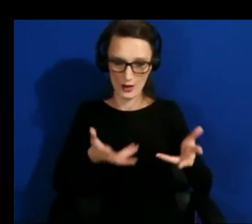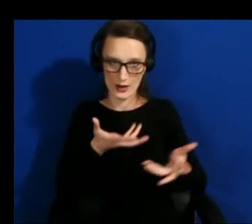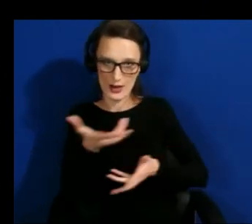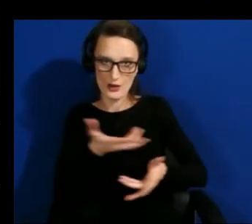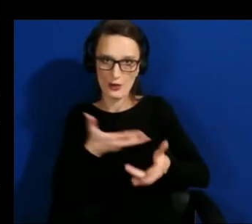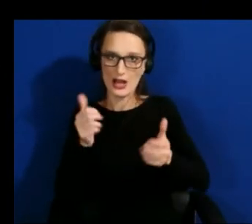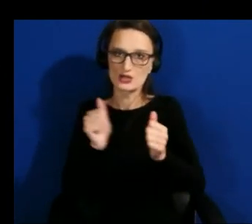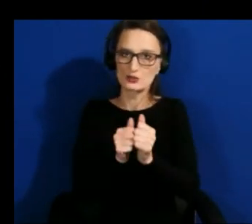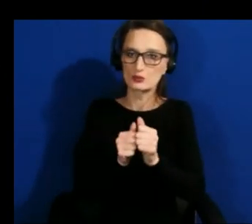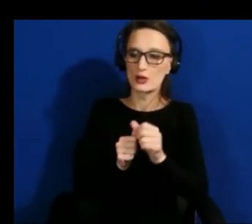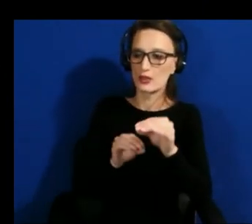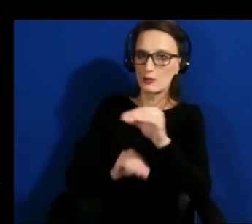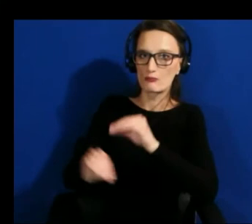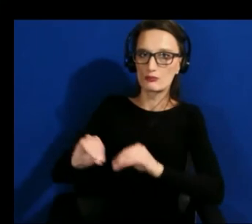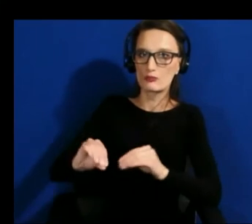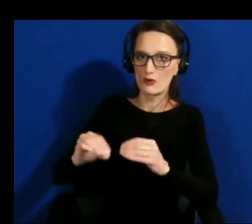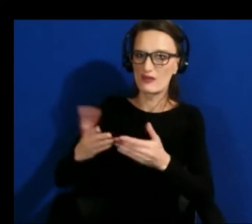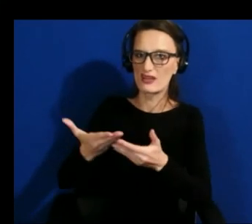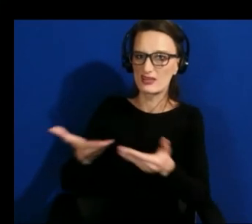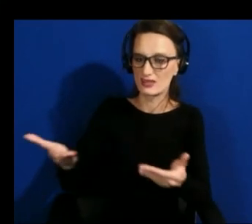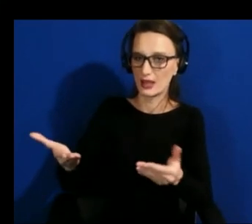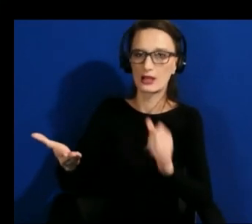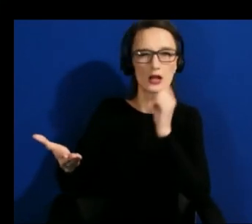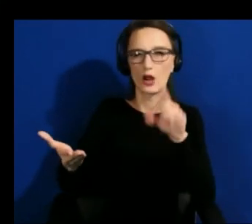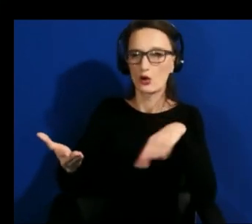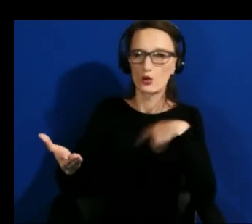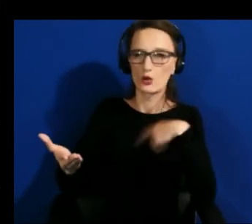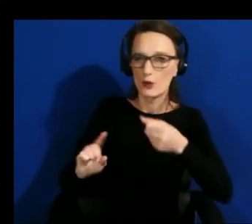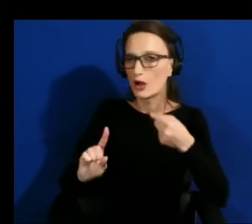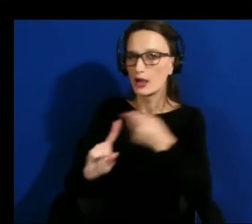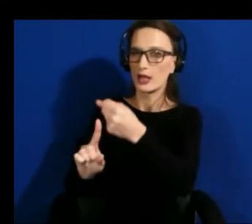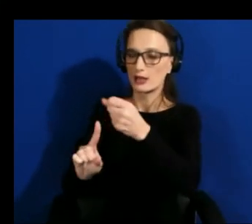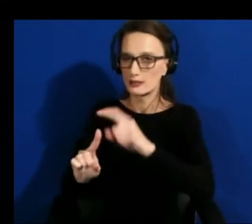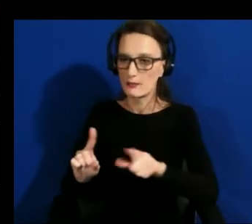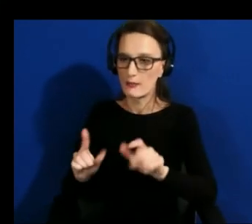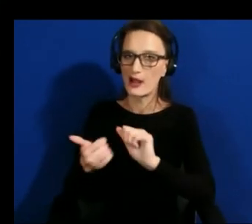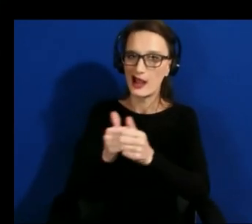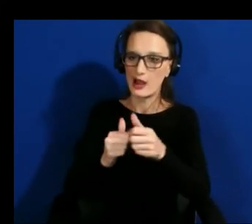how do you hit it so when i start on that now i've already had some valuable conversations through my